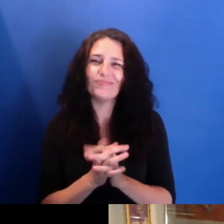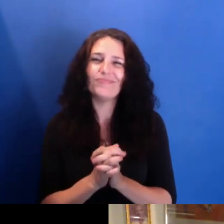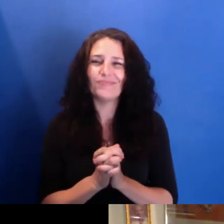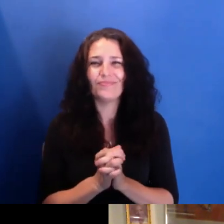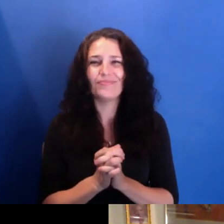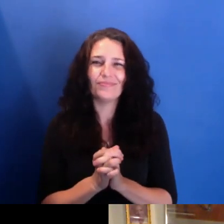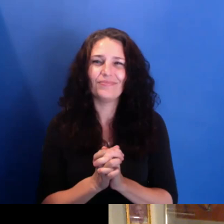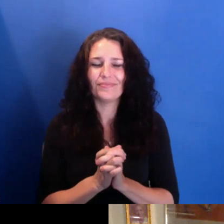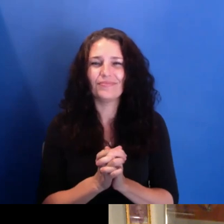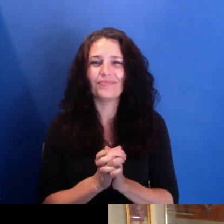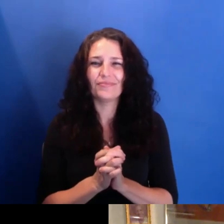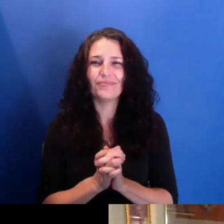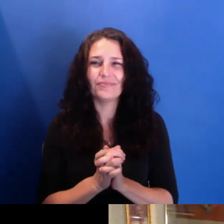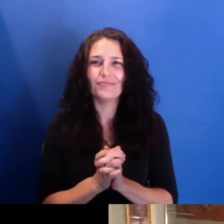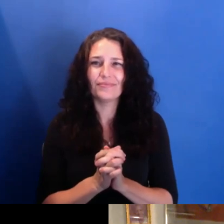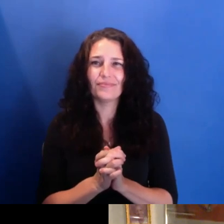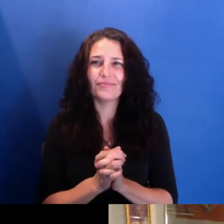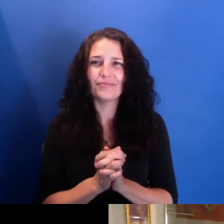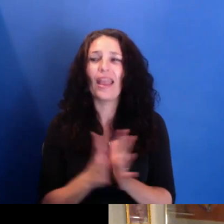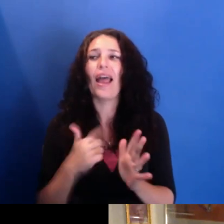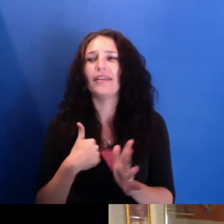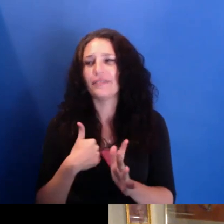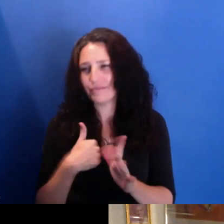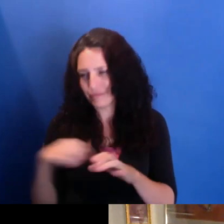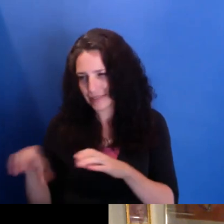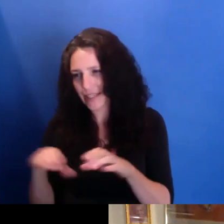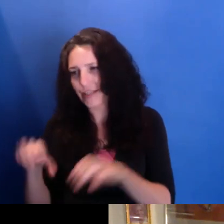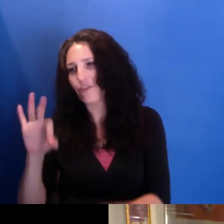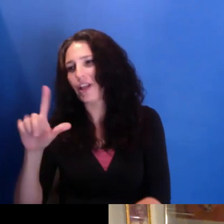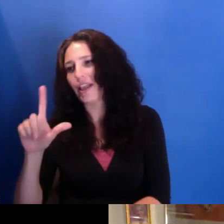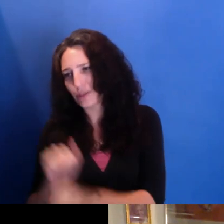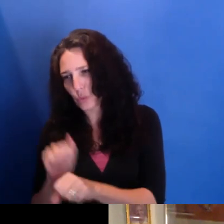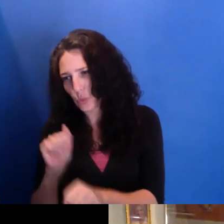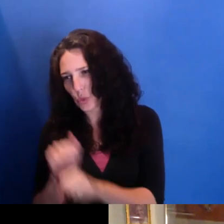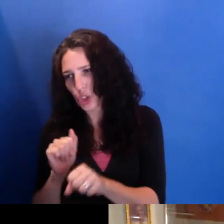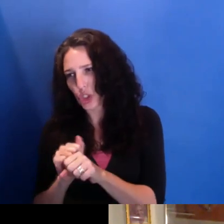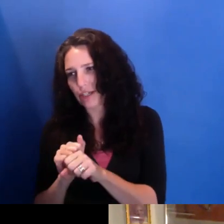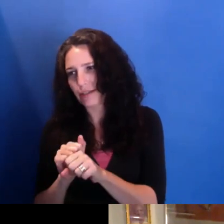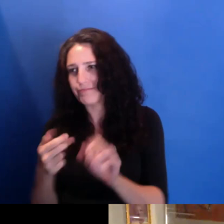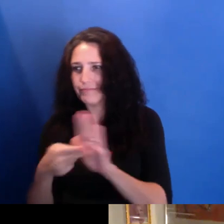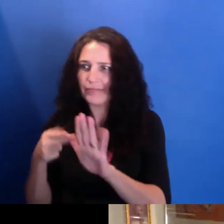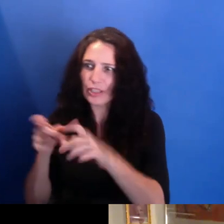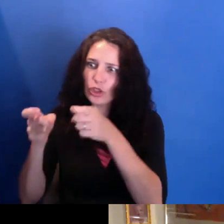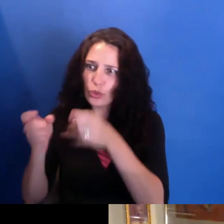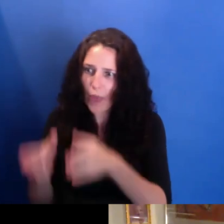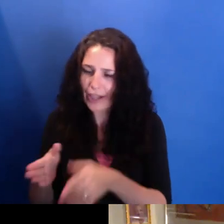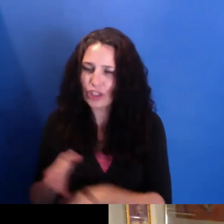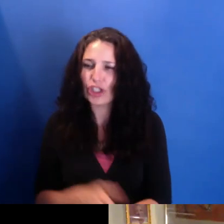you know, I have done freelance work as a director and teaching.